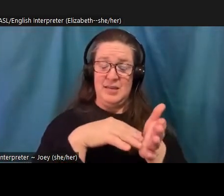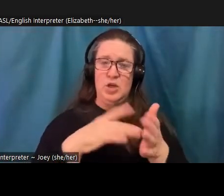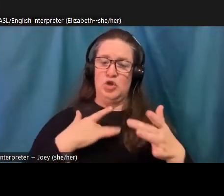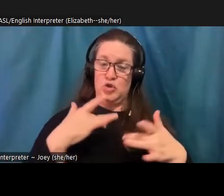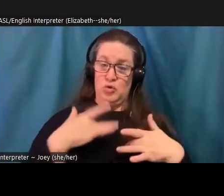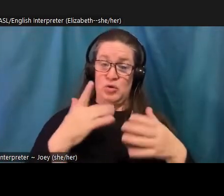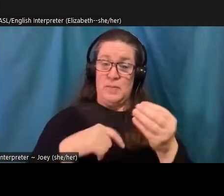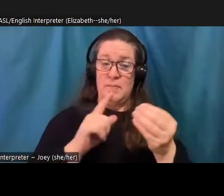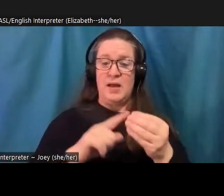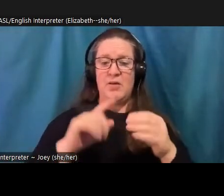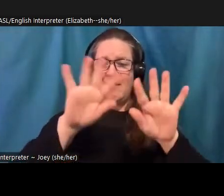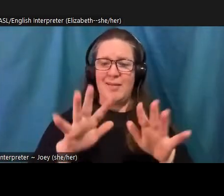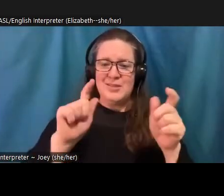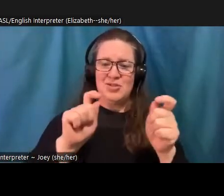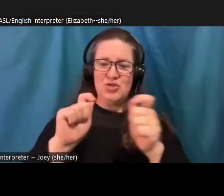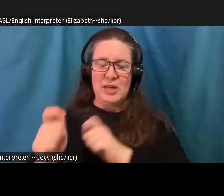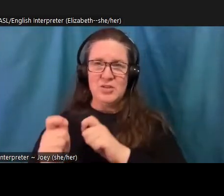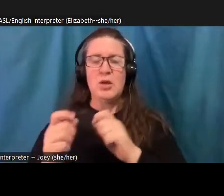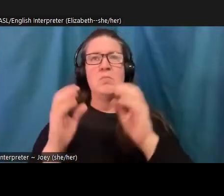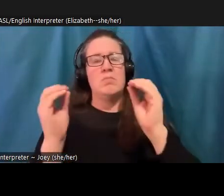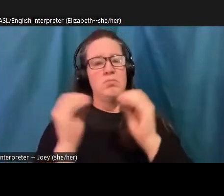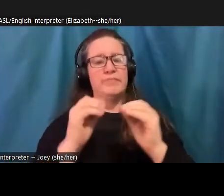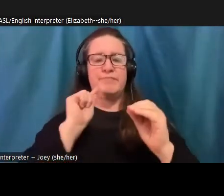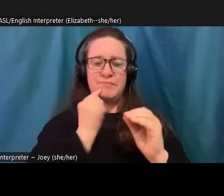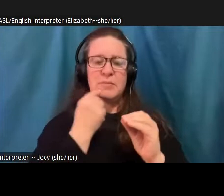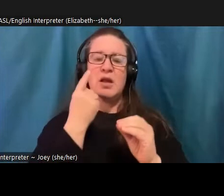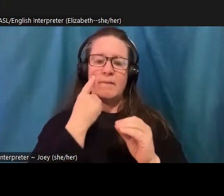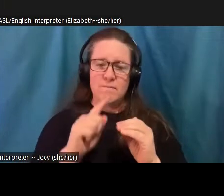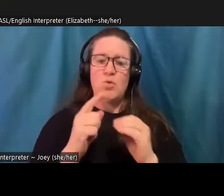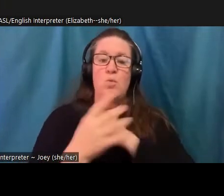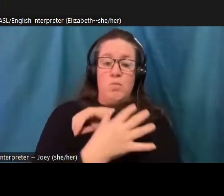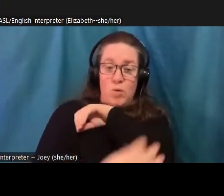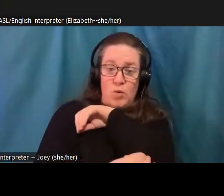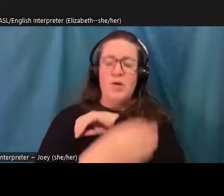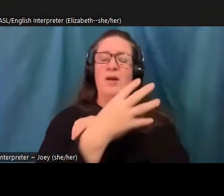and communities of color. So for example, in the Philippines, 92%